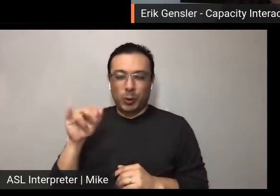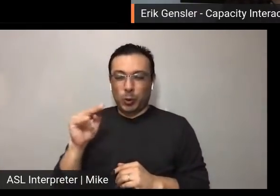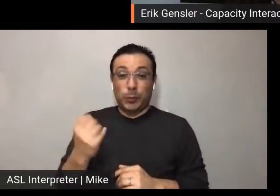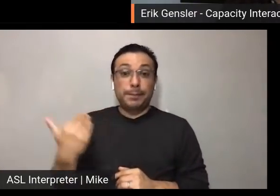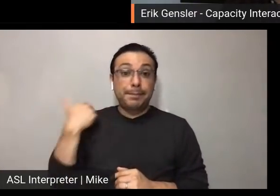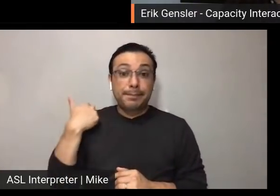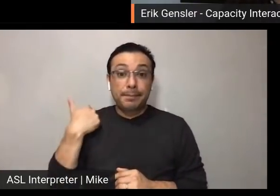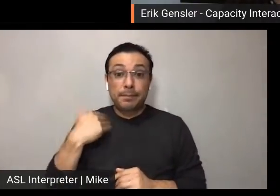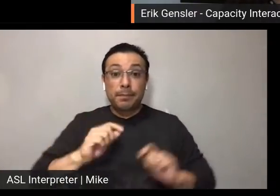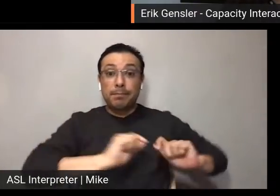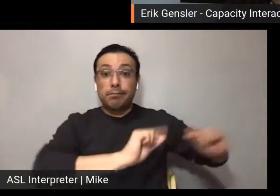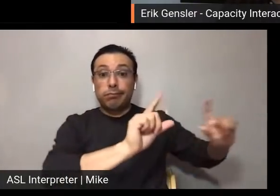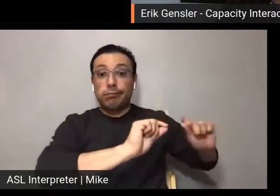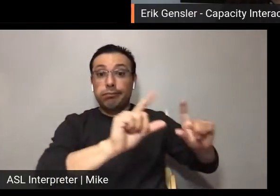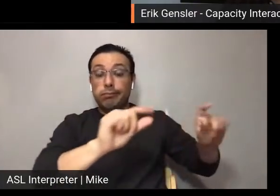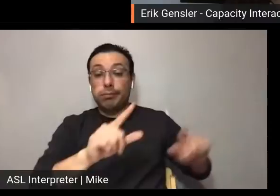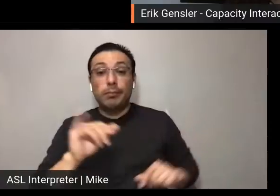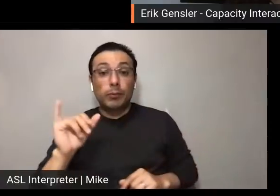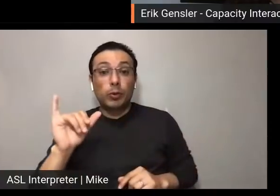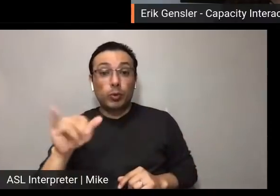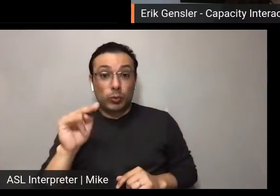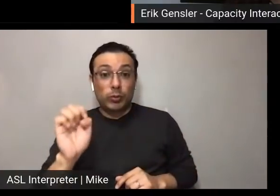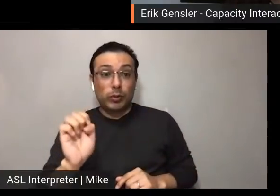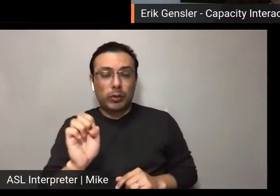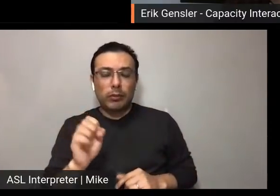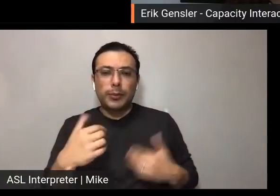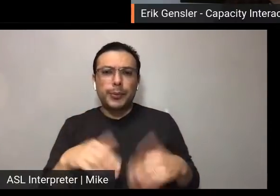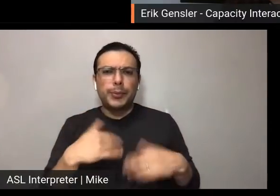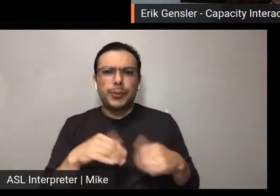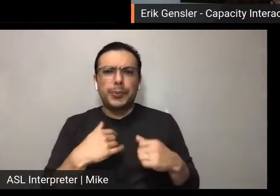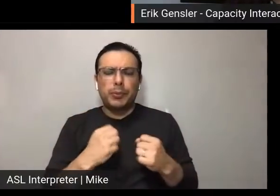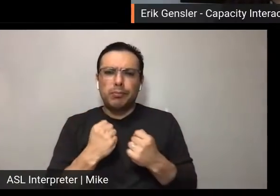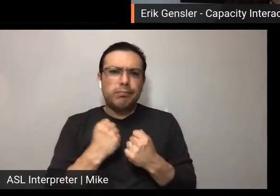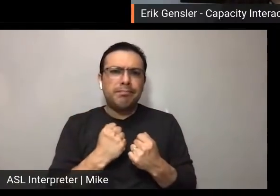incredibly powerful and incredibly informative and really really moving.